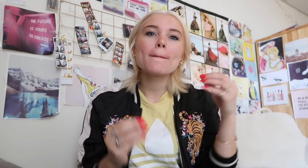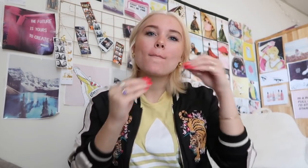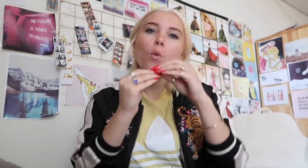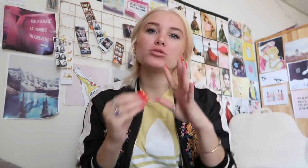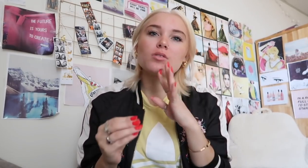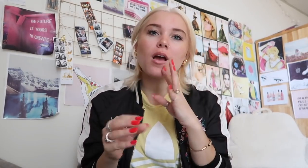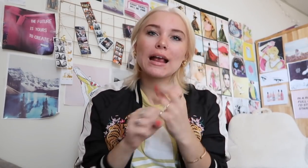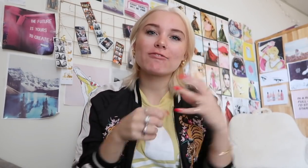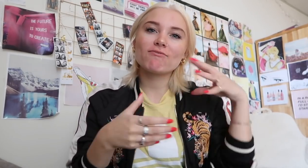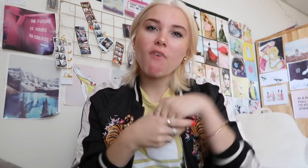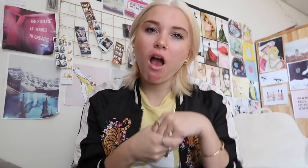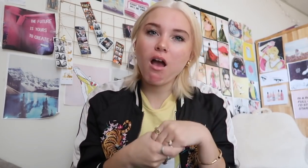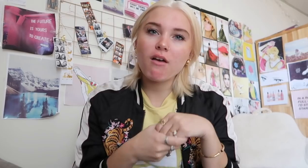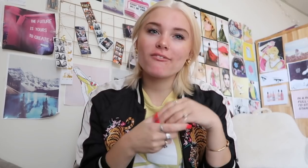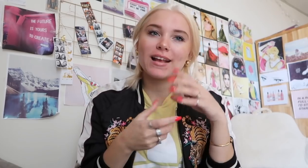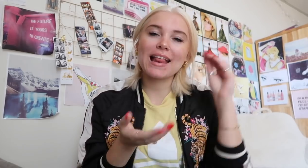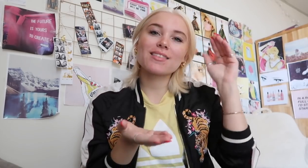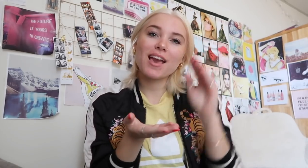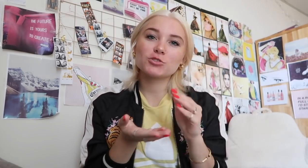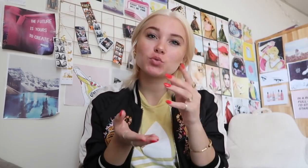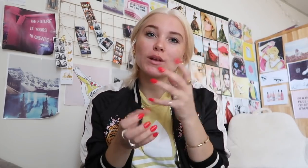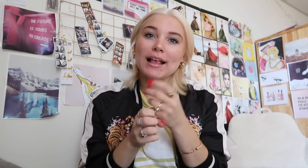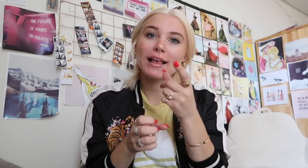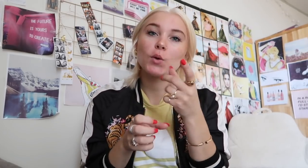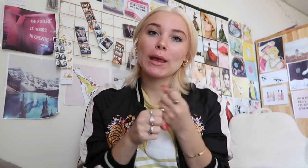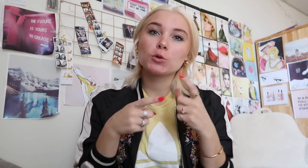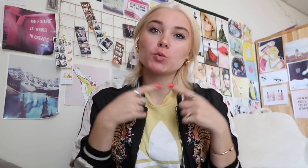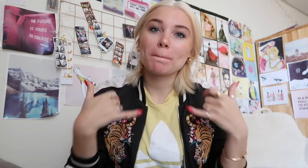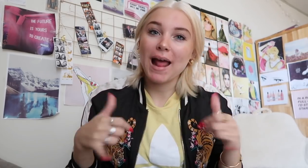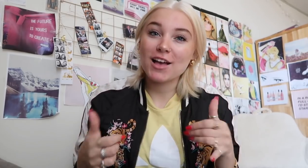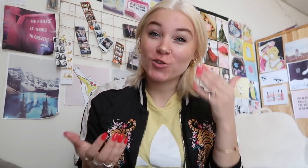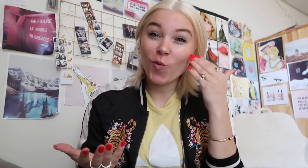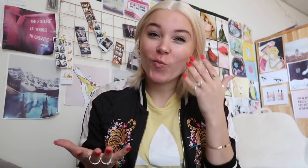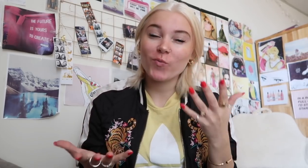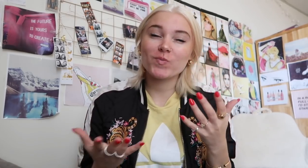more talking is required and able to express your thoughts more and less than you get to play with